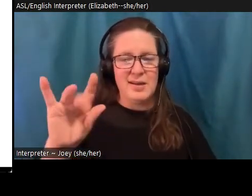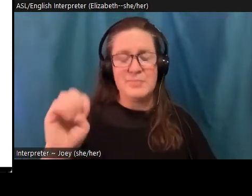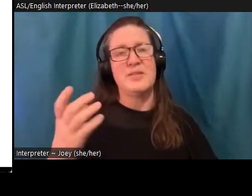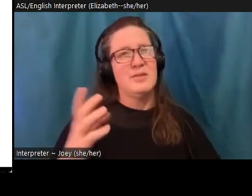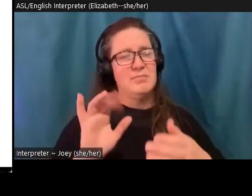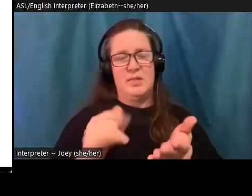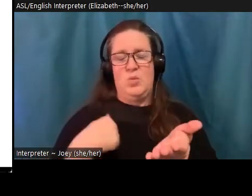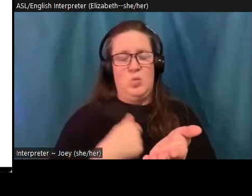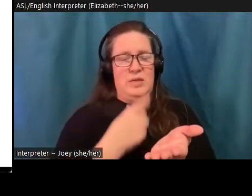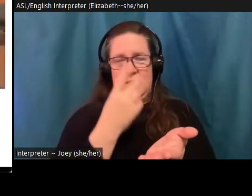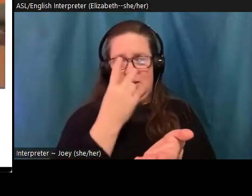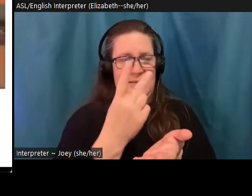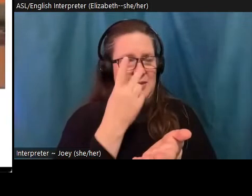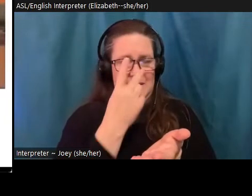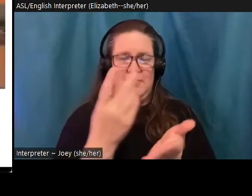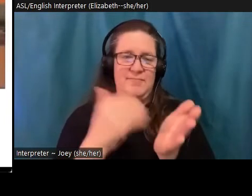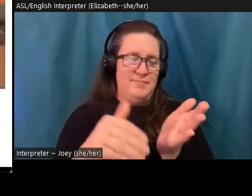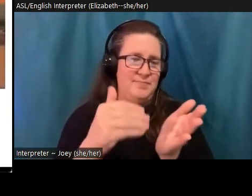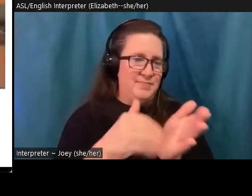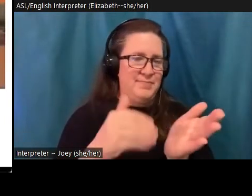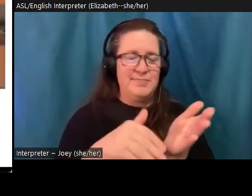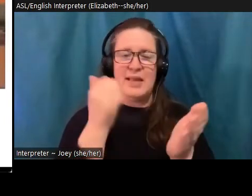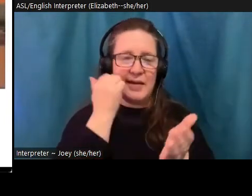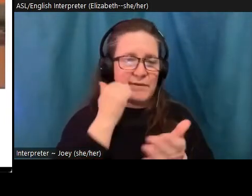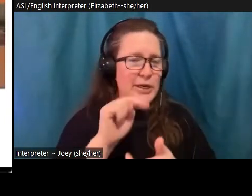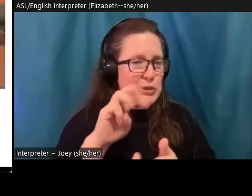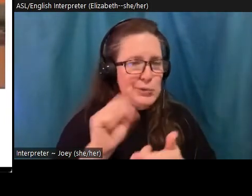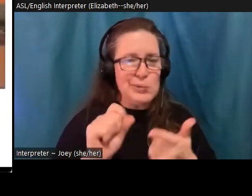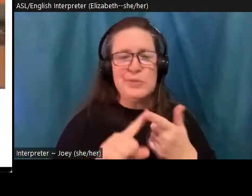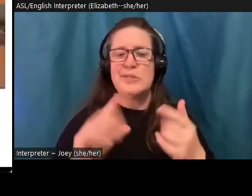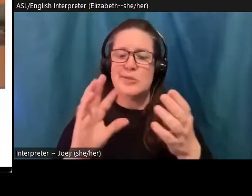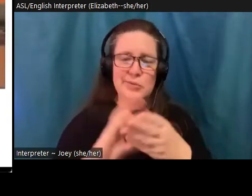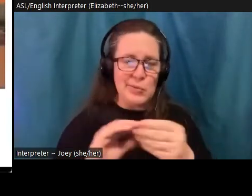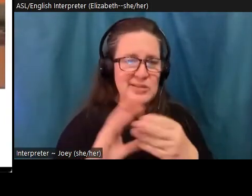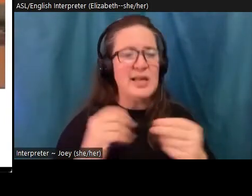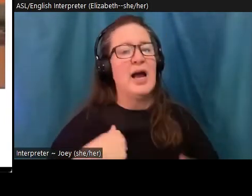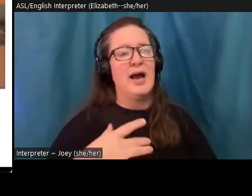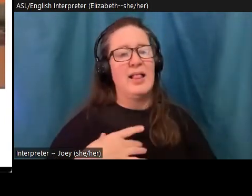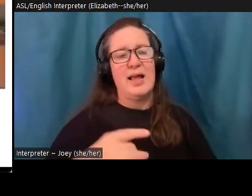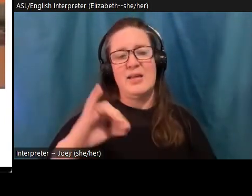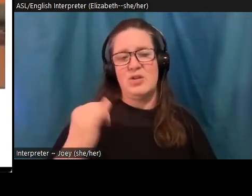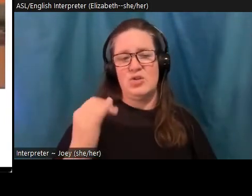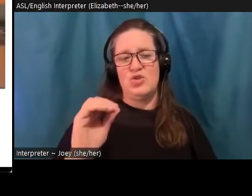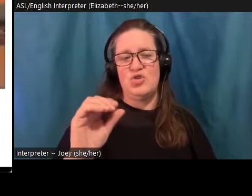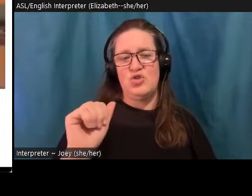it in mainstream news. Of course, I really liked Joanna Macy's analysis for this word, she breaks down the three